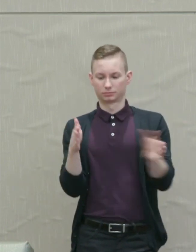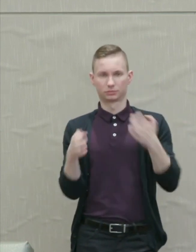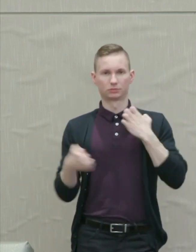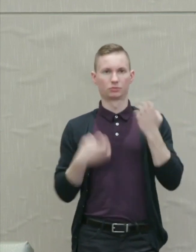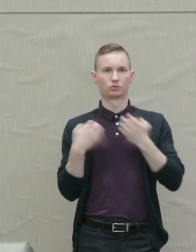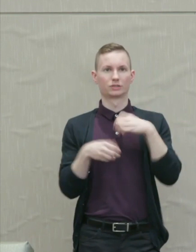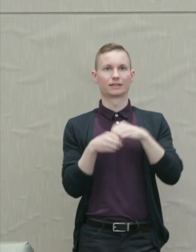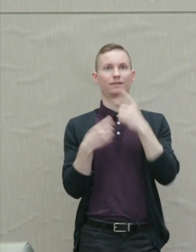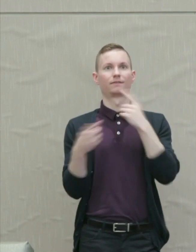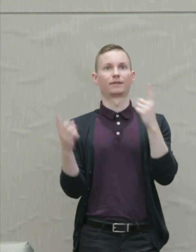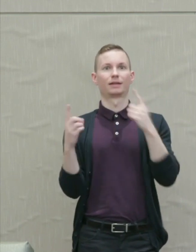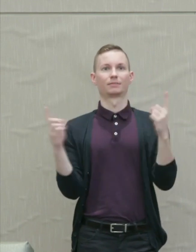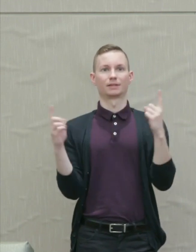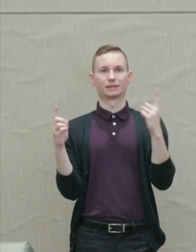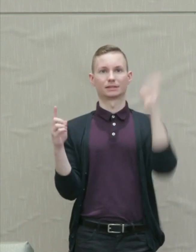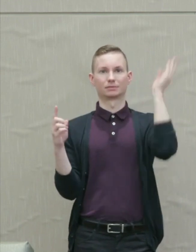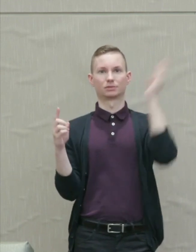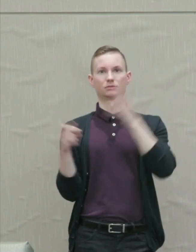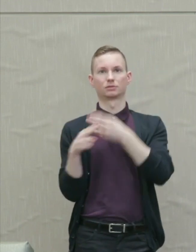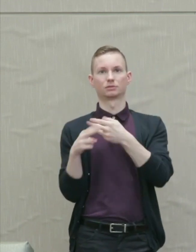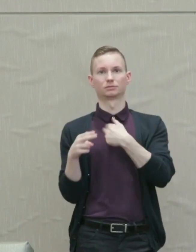the famous I Have a Dream Speech.